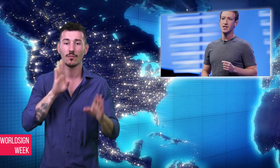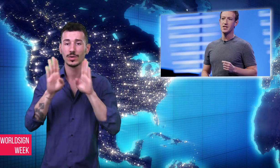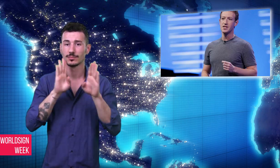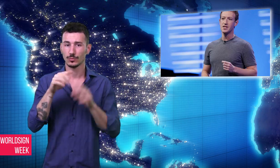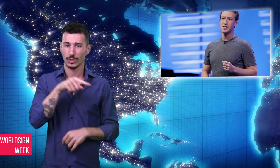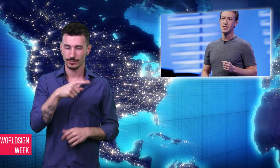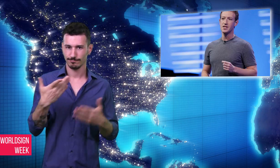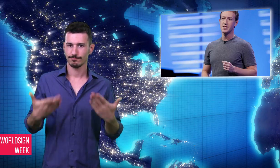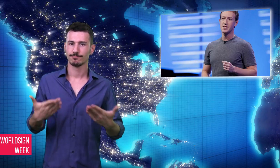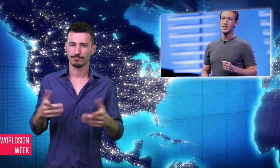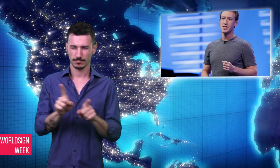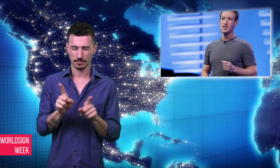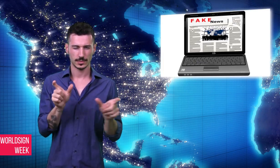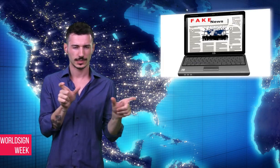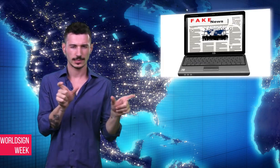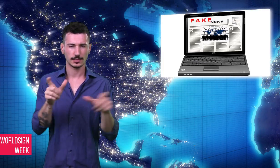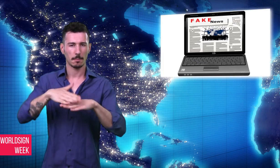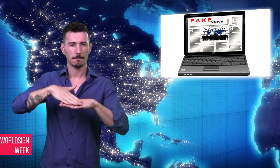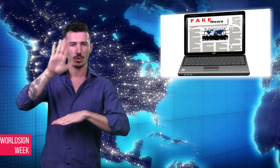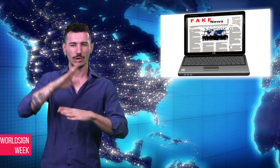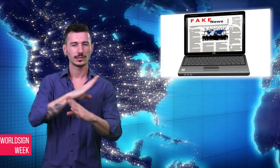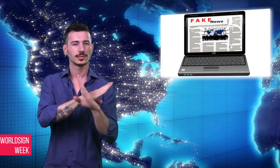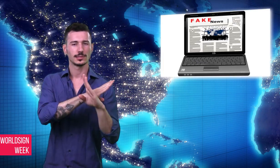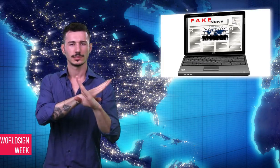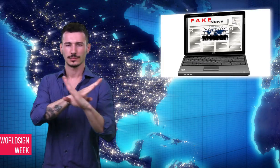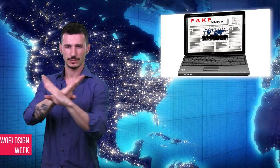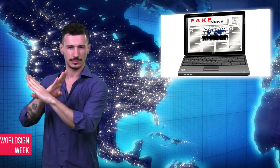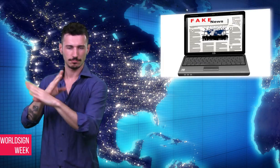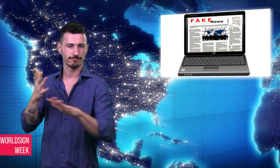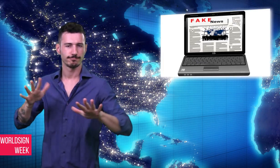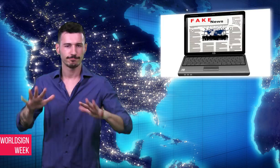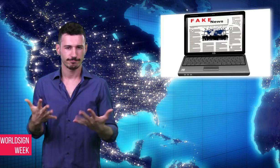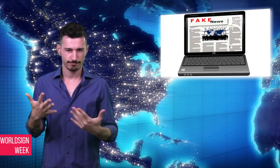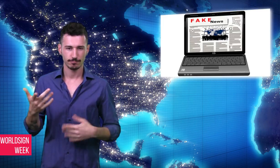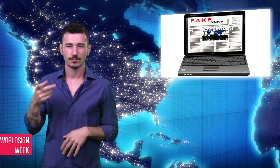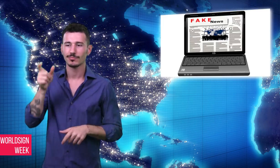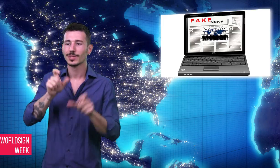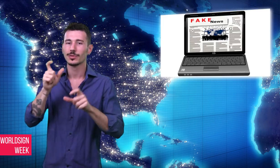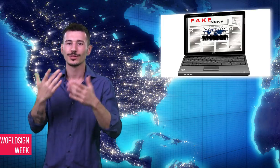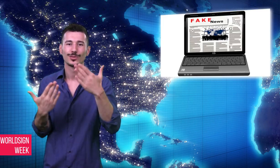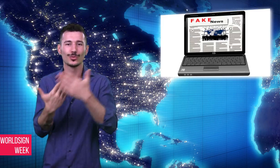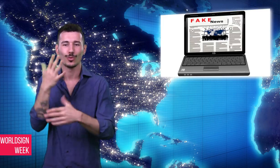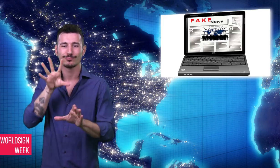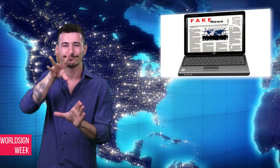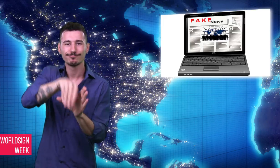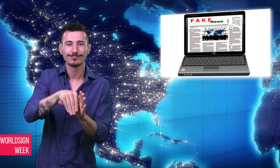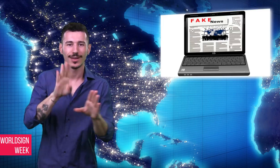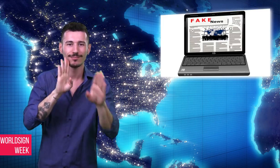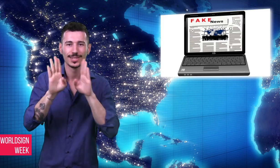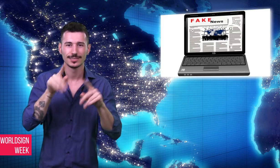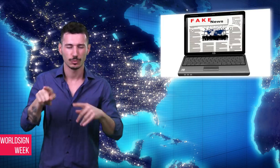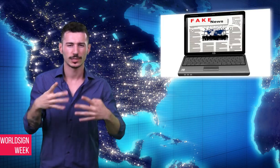combat fake news including monitoring